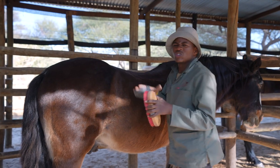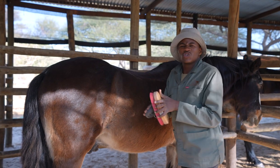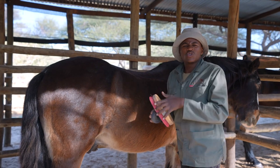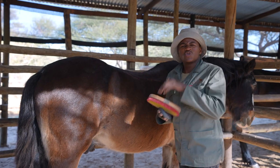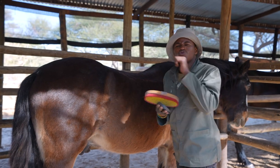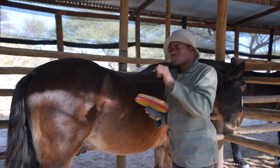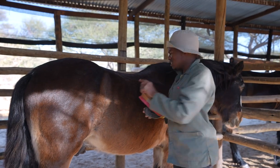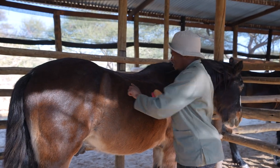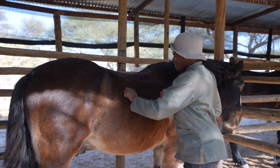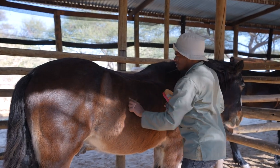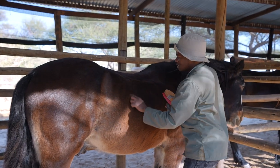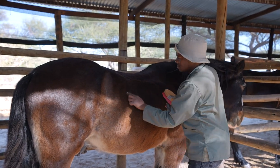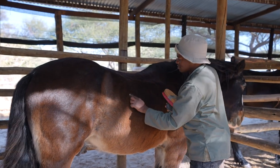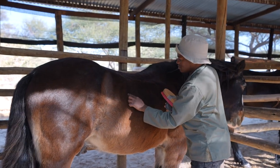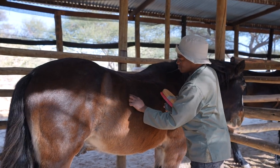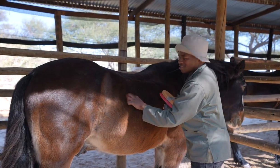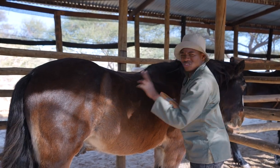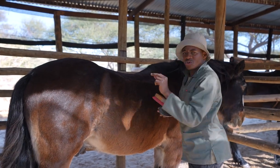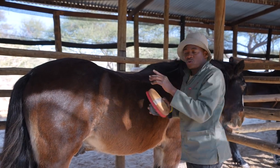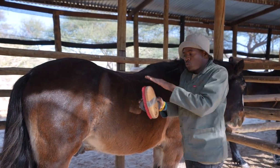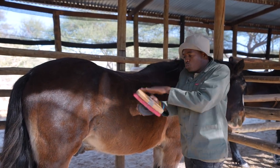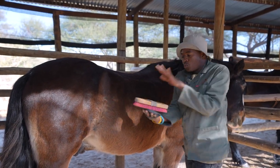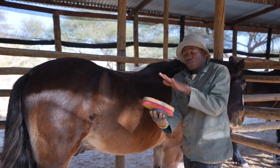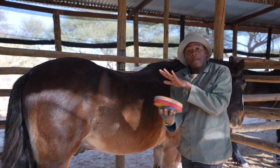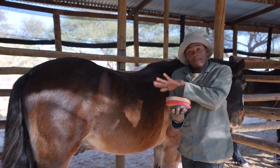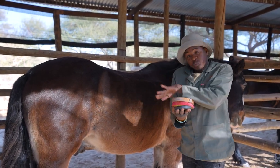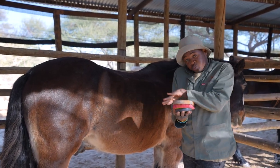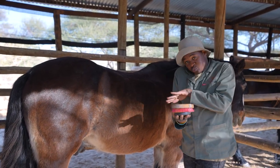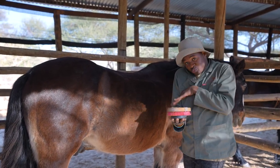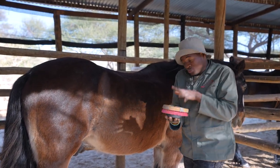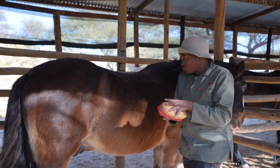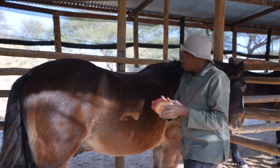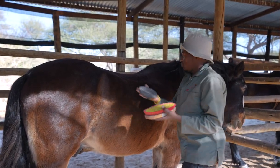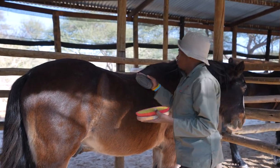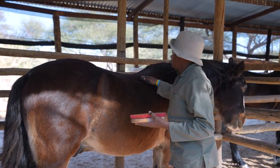Don’t rub into the skin here. Hold the brush lightly.